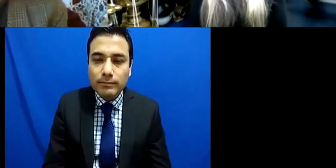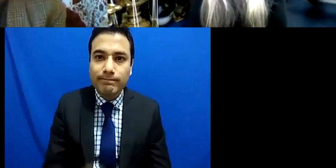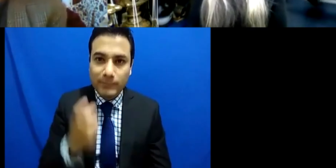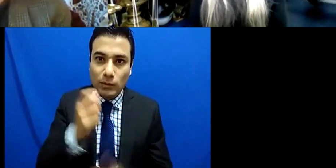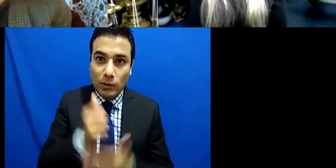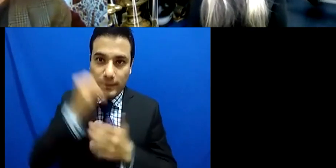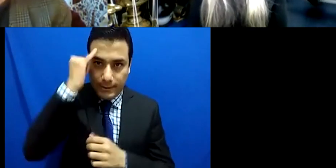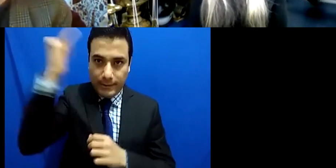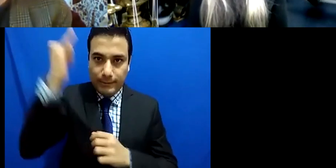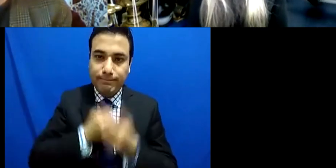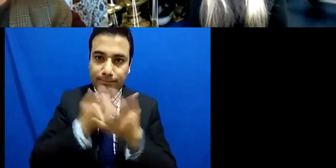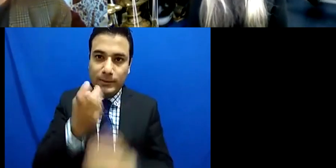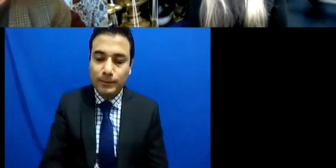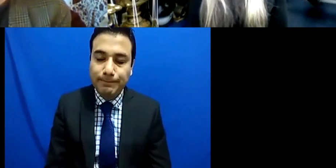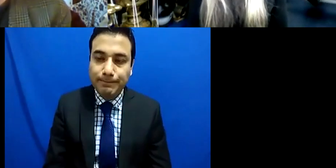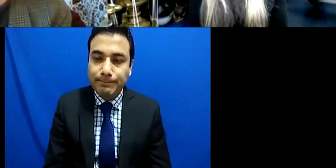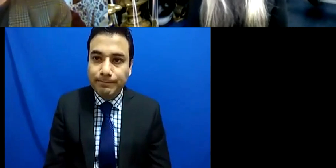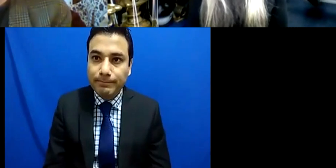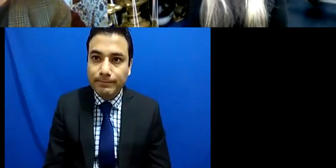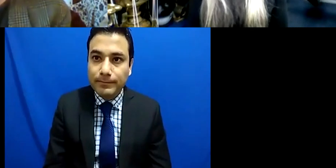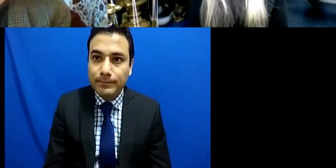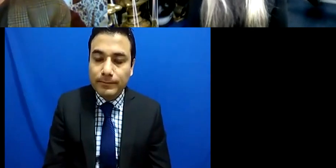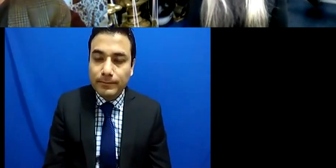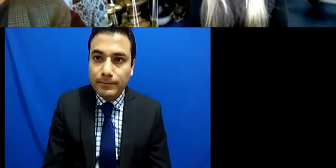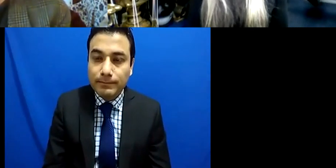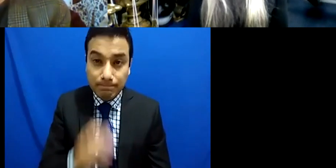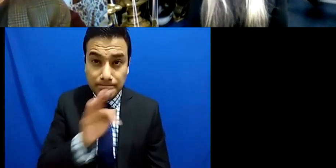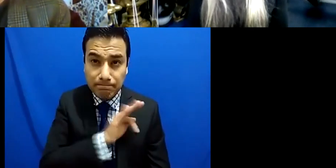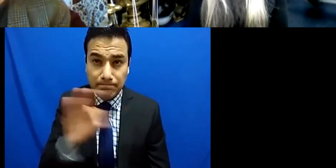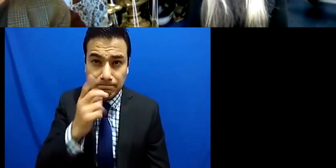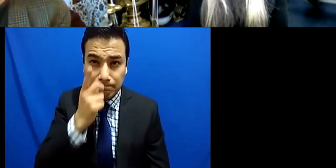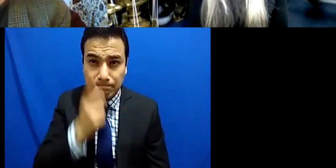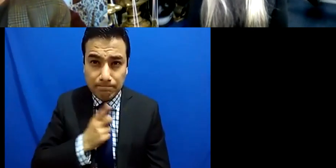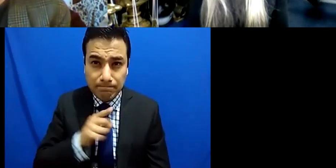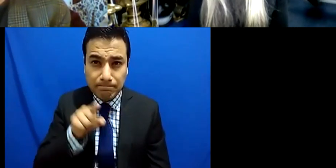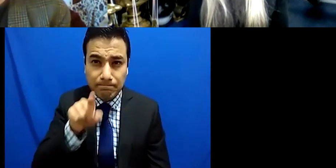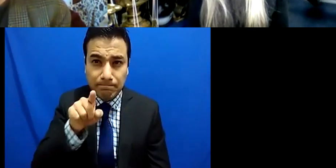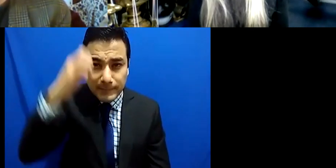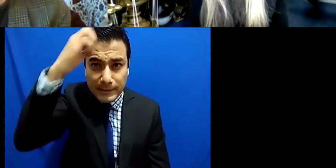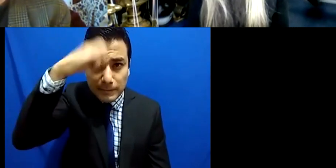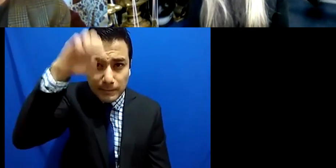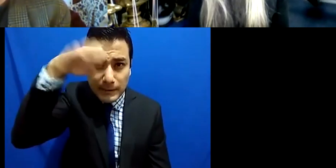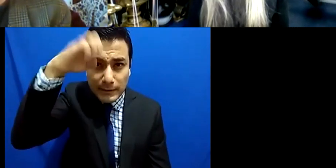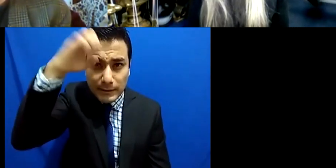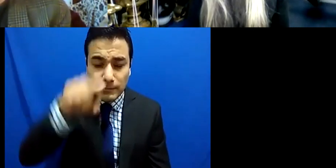Right could you tell us a bit about your experience during your